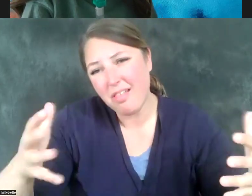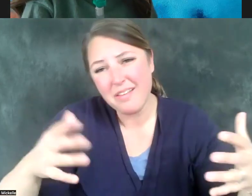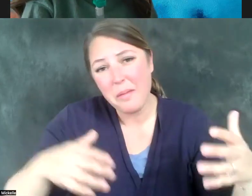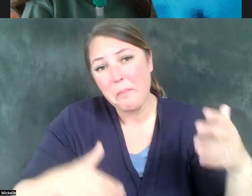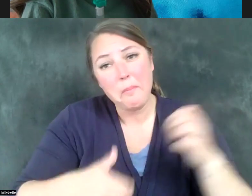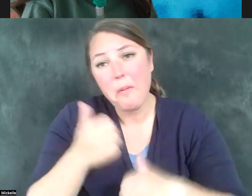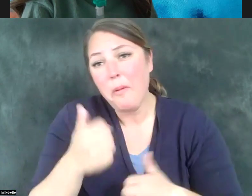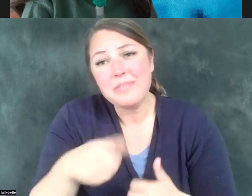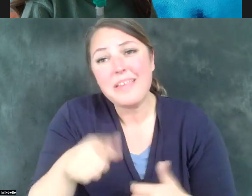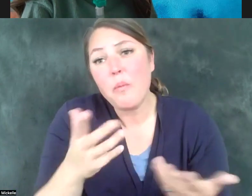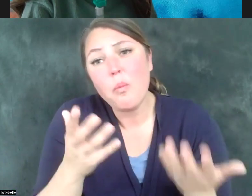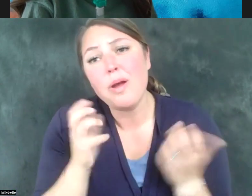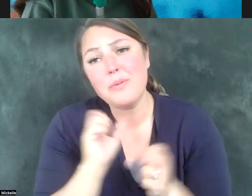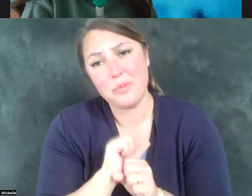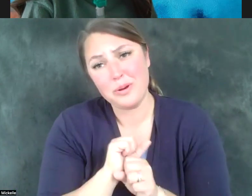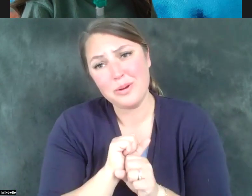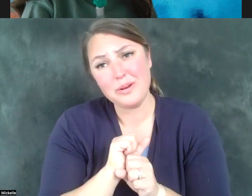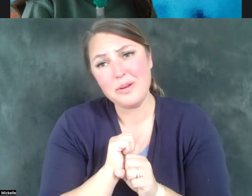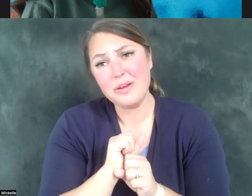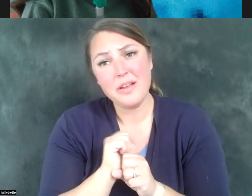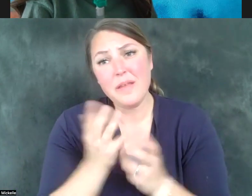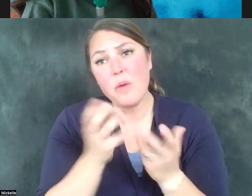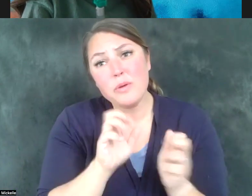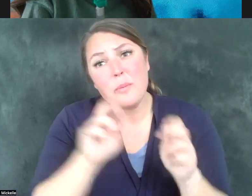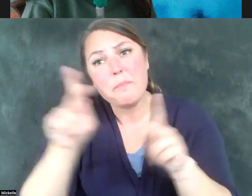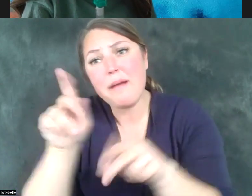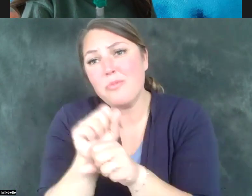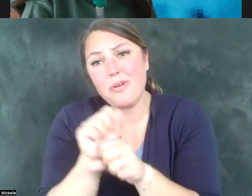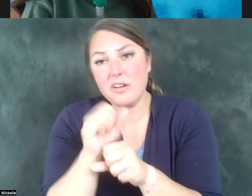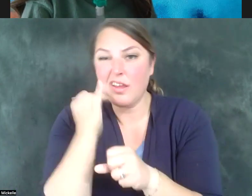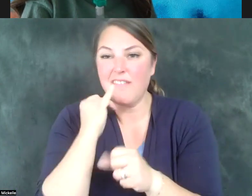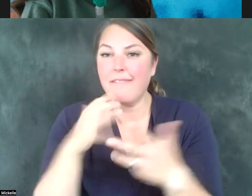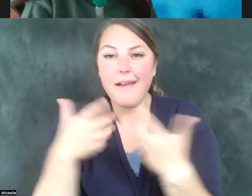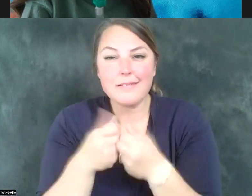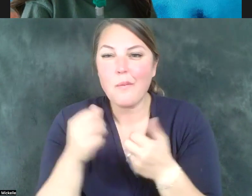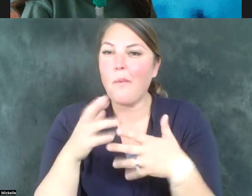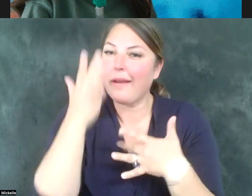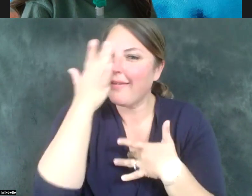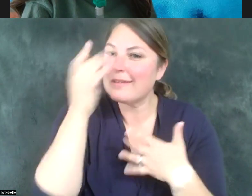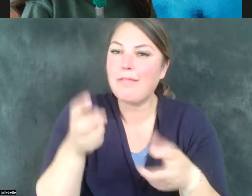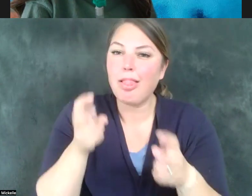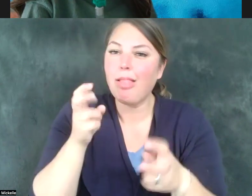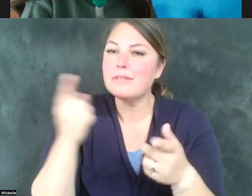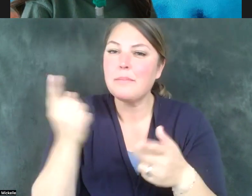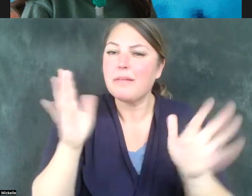than to work and get back to work if there's been an accident or an illness that has been disabling for them. So